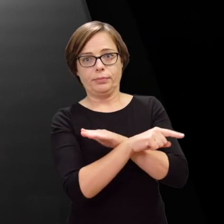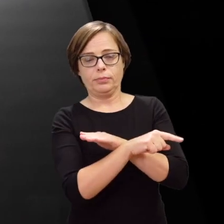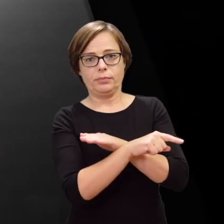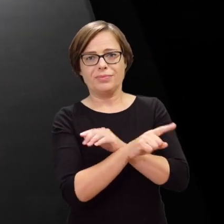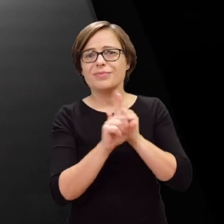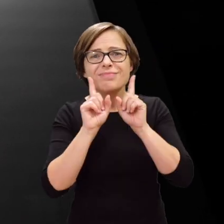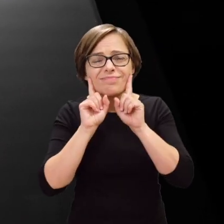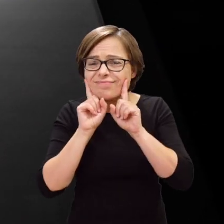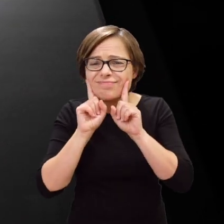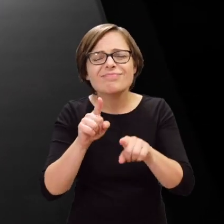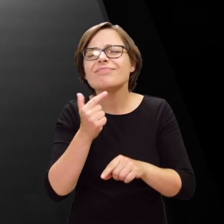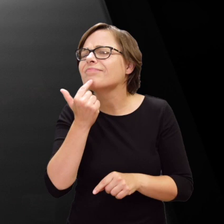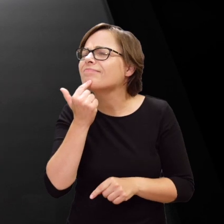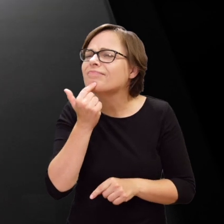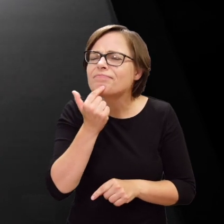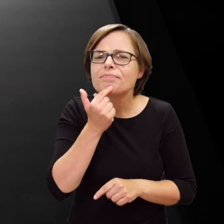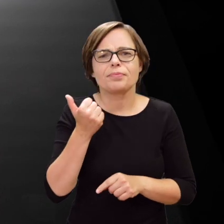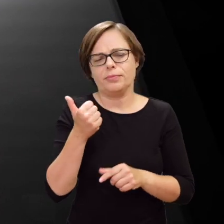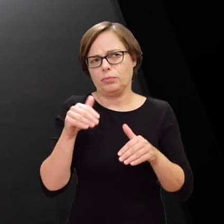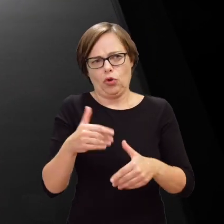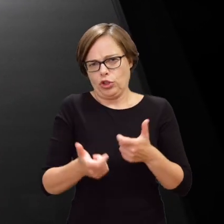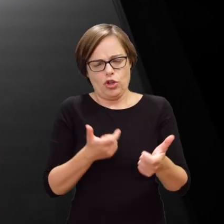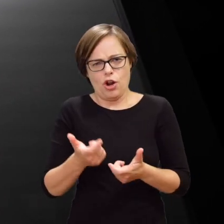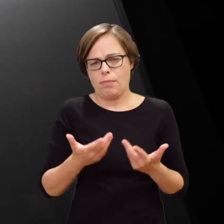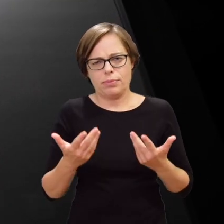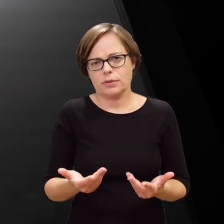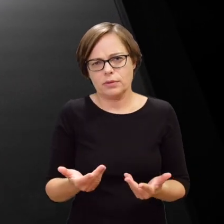that there was very little one could do in this situation, really.